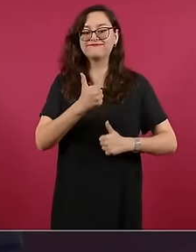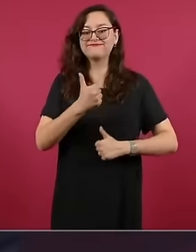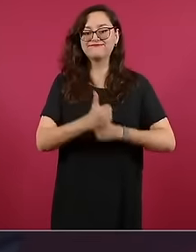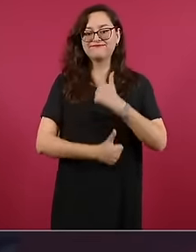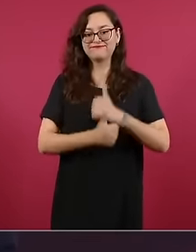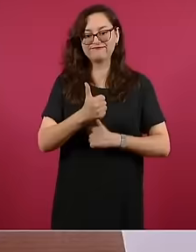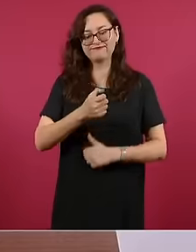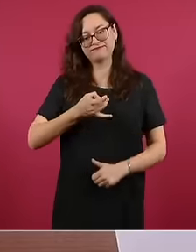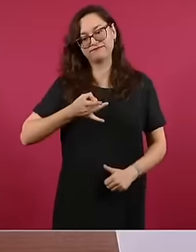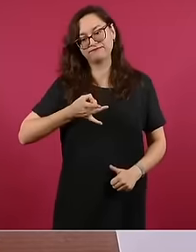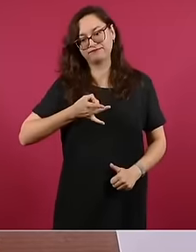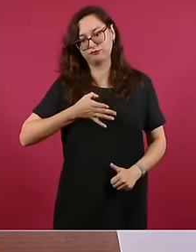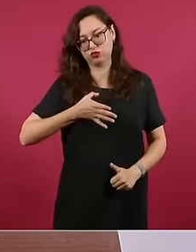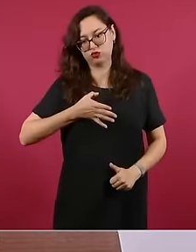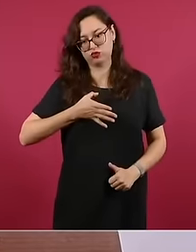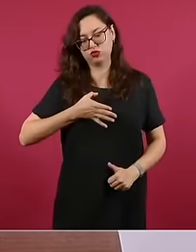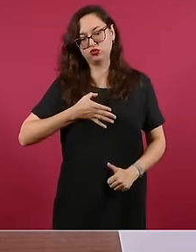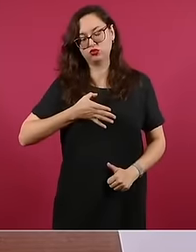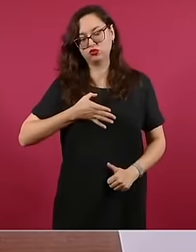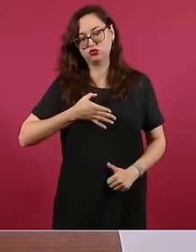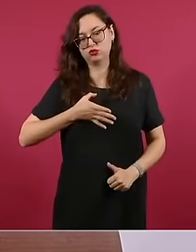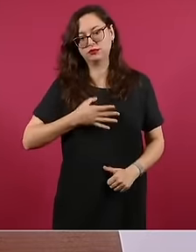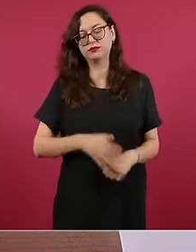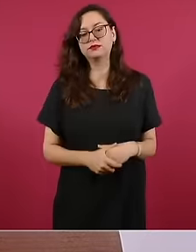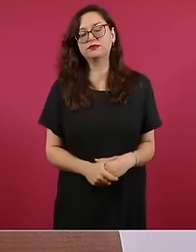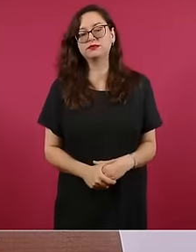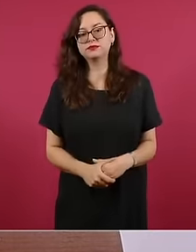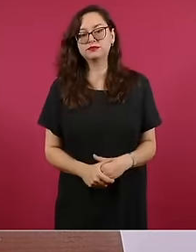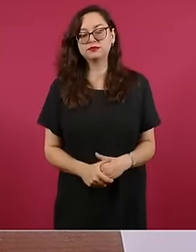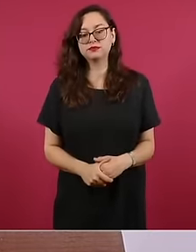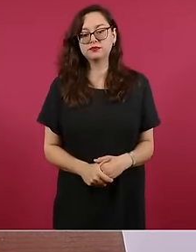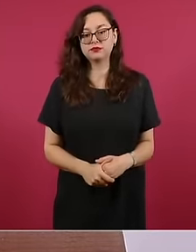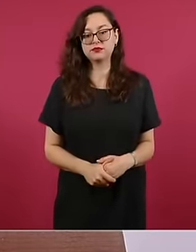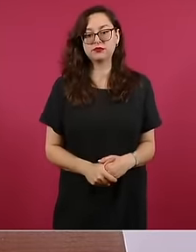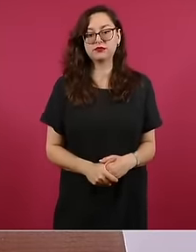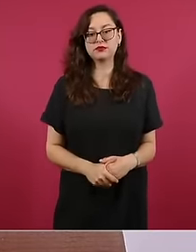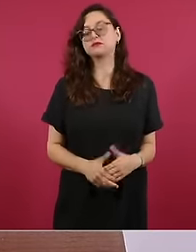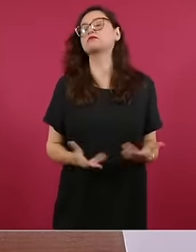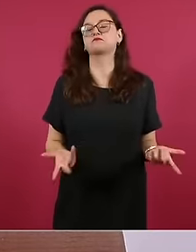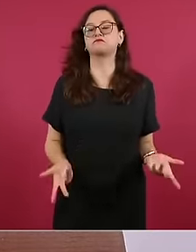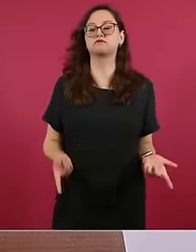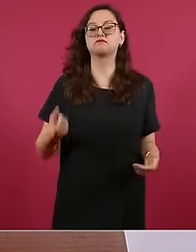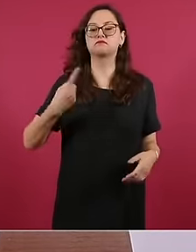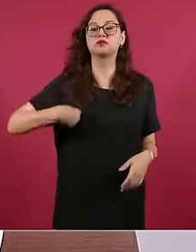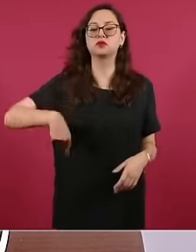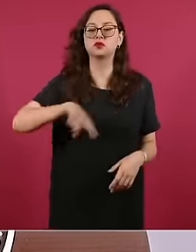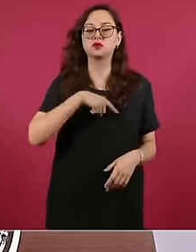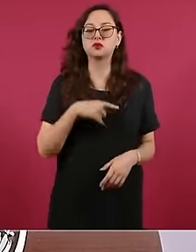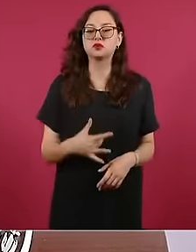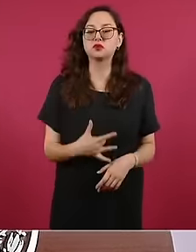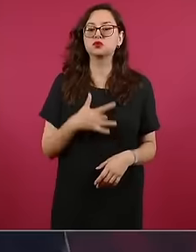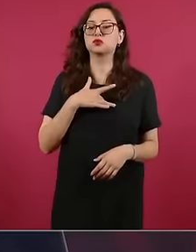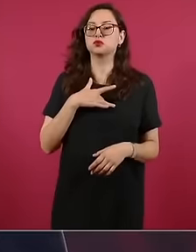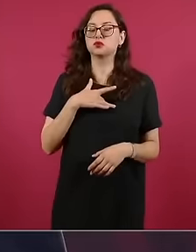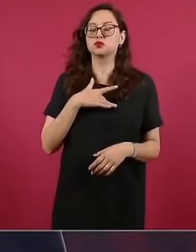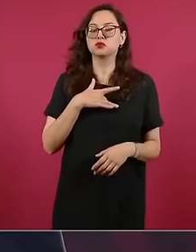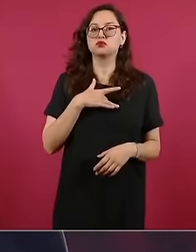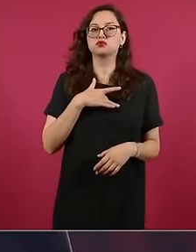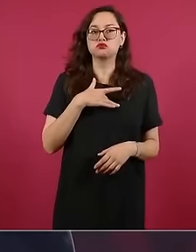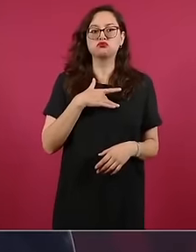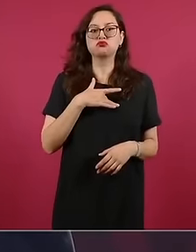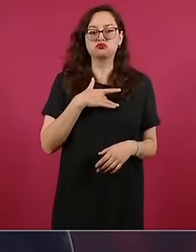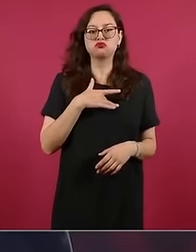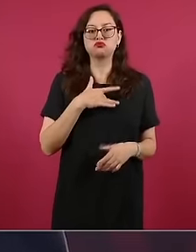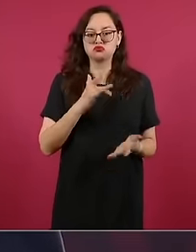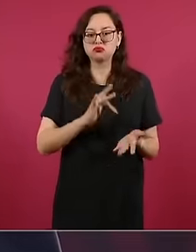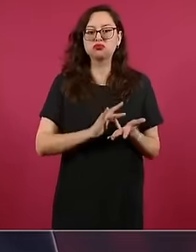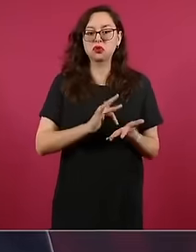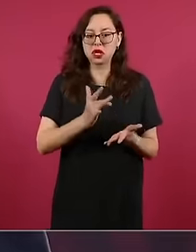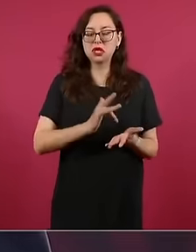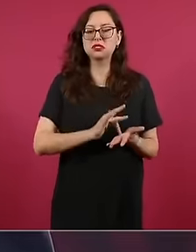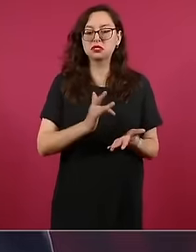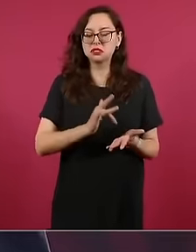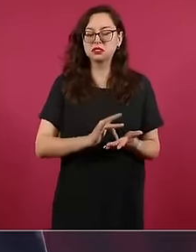defeated and we have to say thank you because we have made a lot of progress